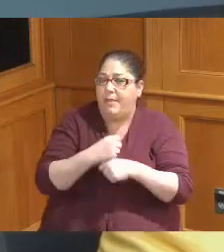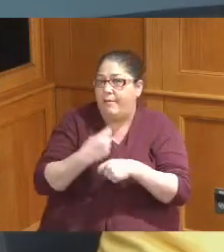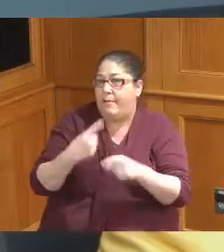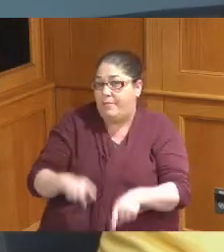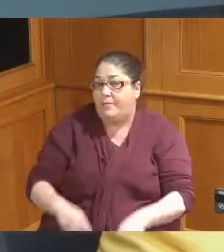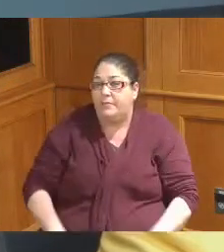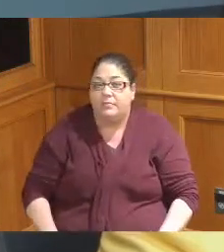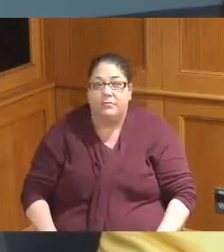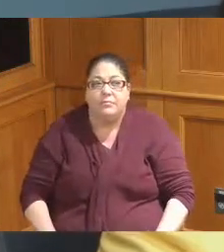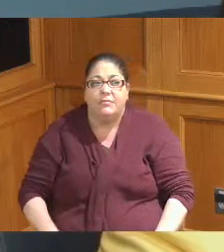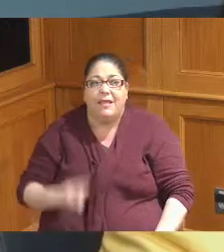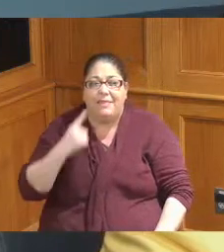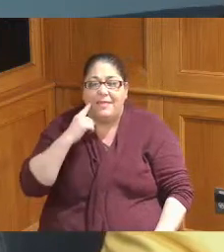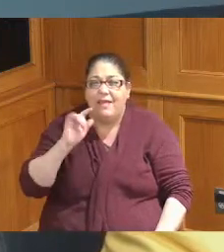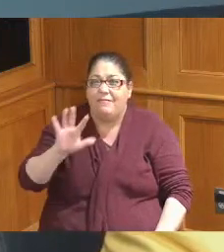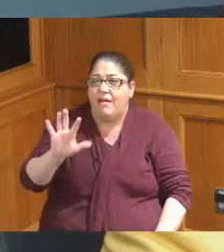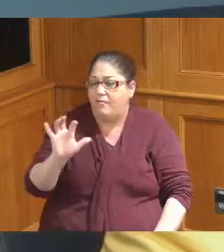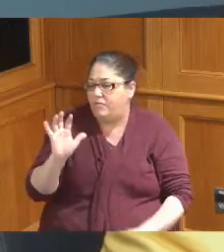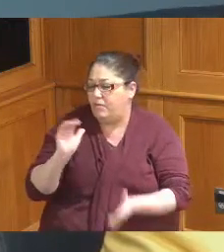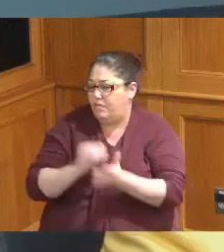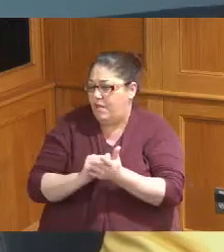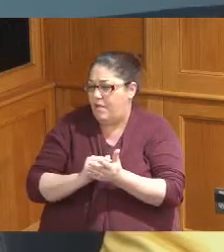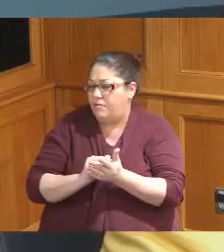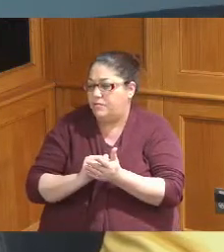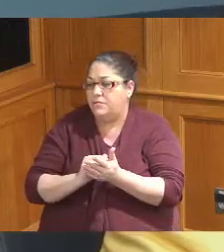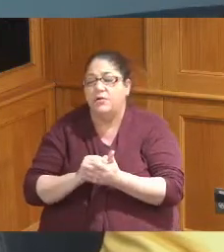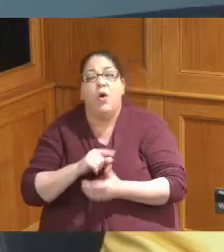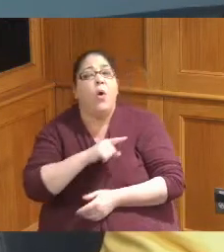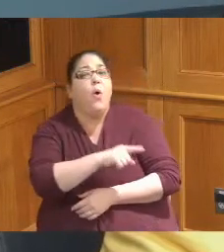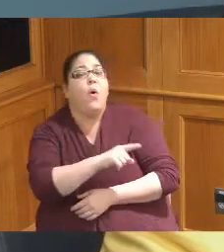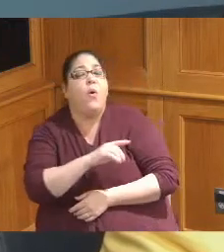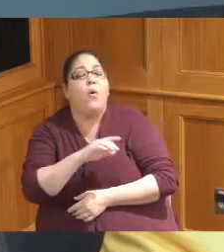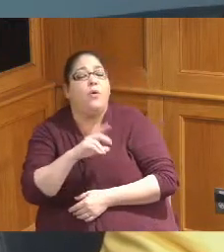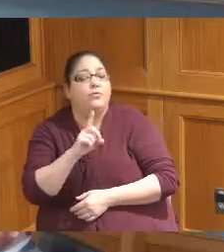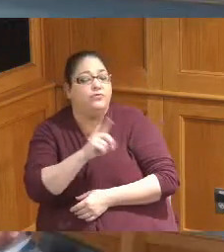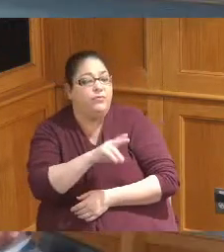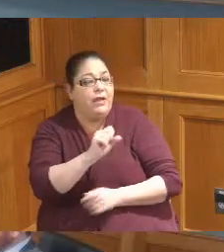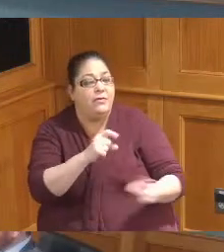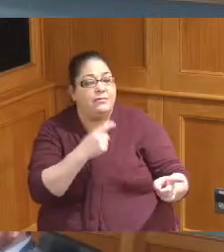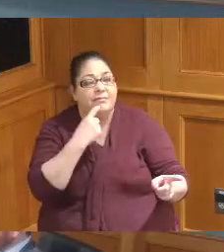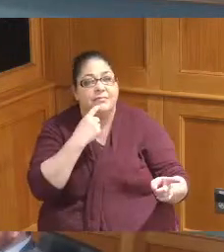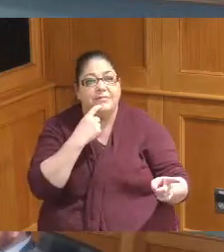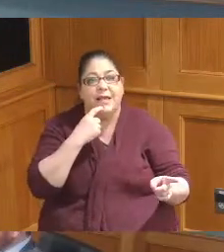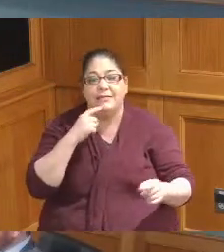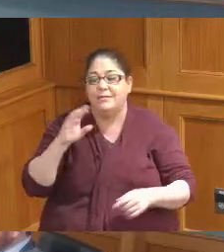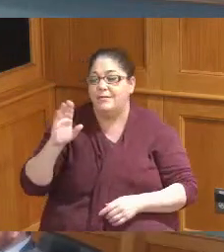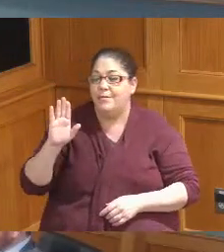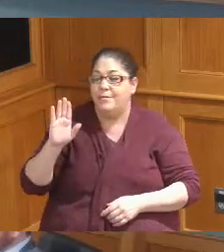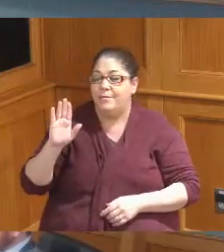I think was like 500,000. so that was for bike paths with this is these lanes are adjacent to